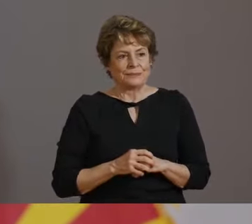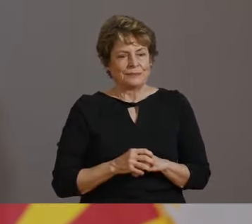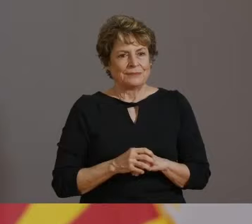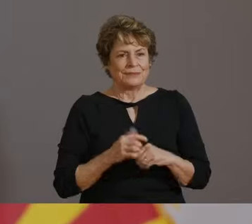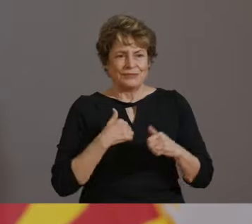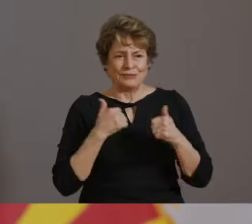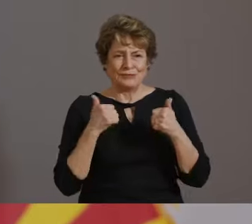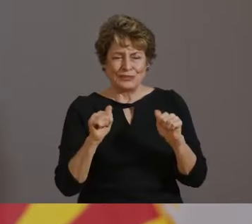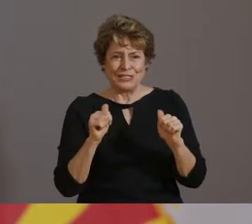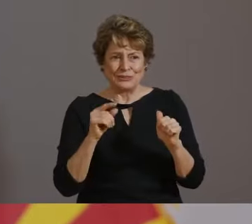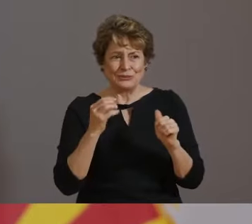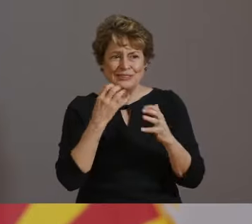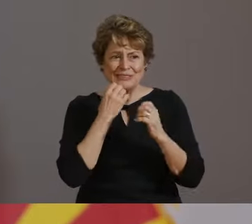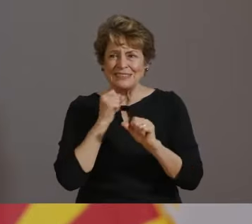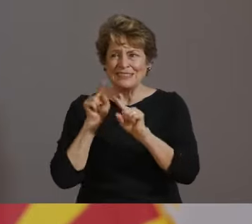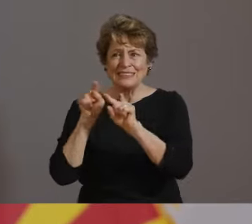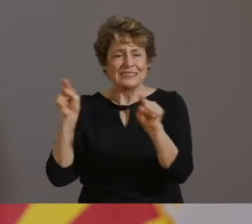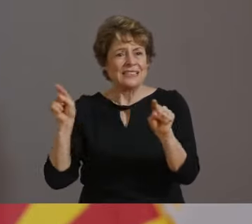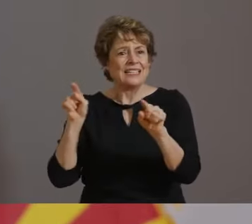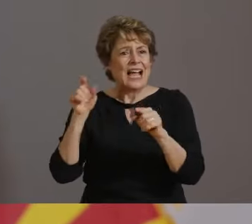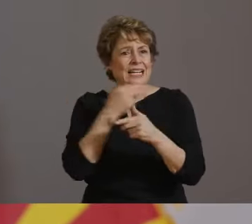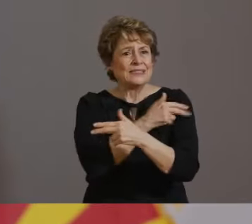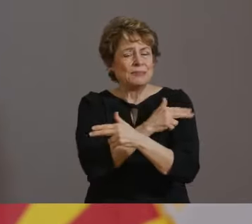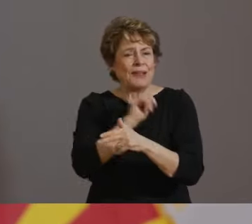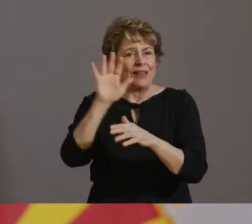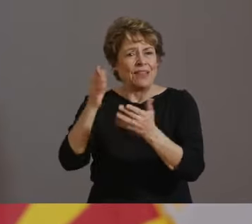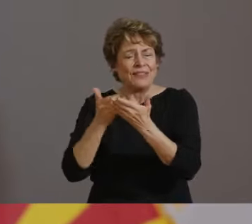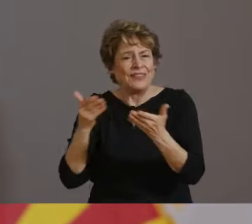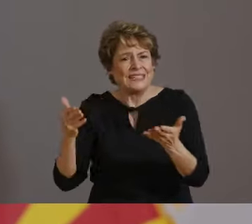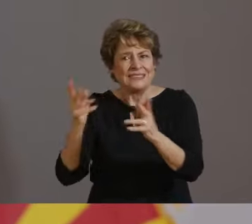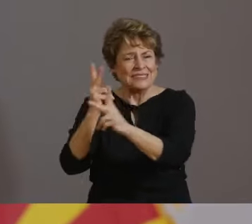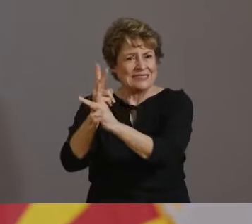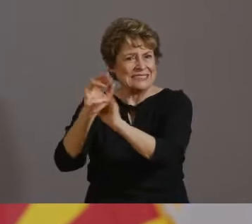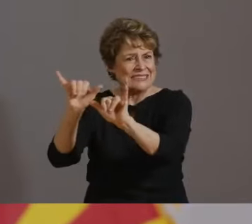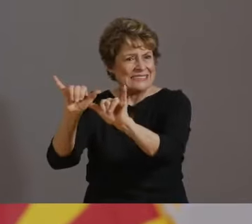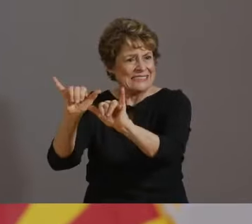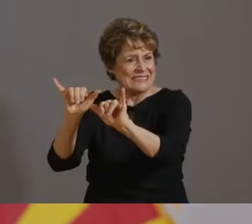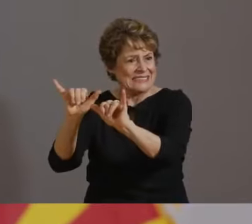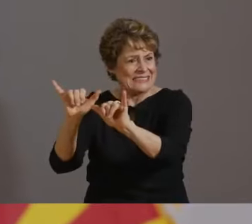EVERY YEAR OUR HOSPITAL CAPACITY BECOMES CHALLENGED DURING INFLUENZA SEASON, VERY SIMILAR TO THE